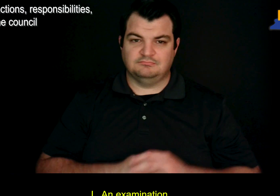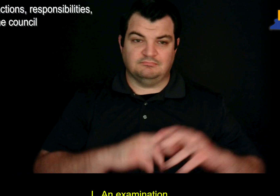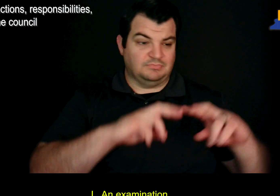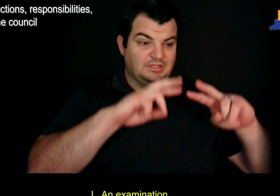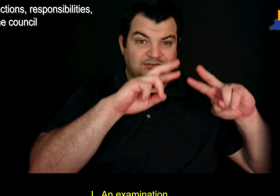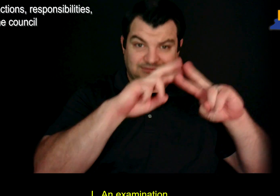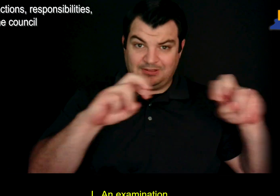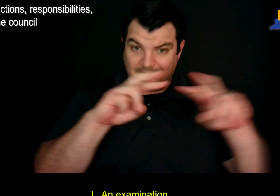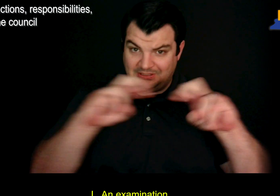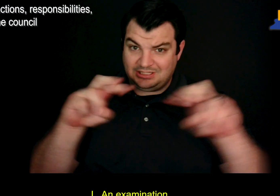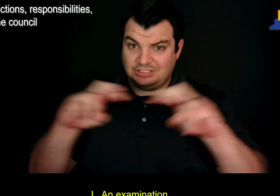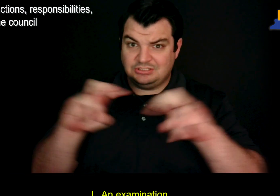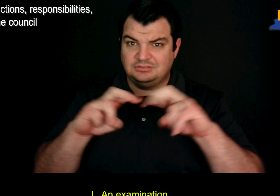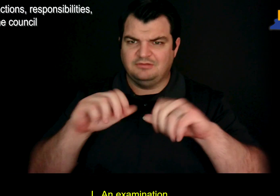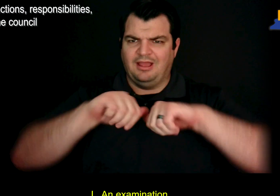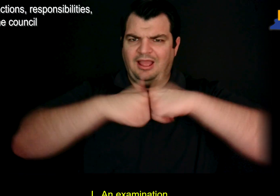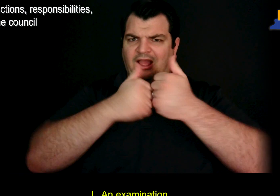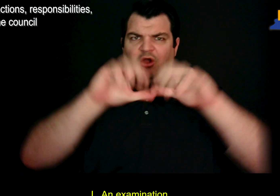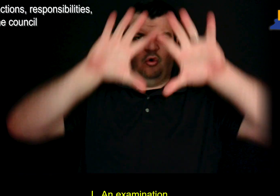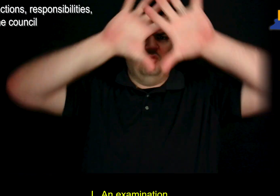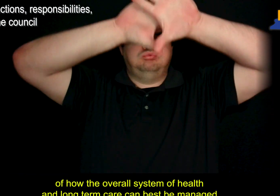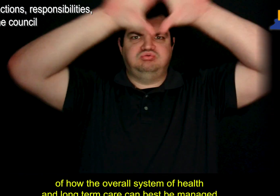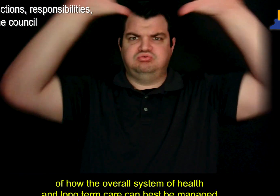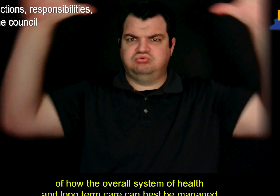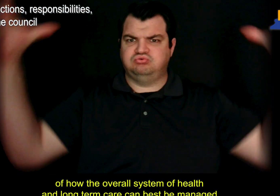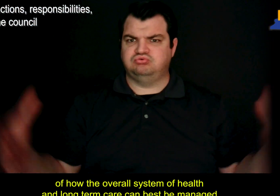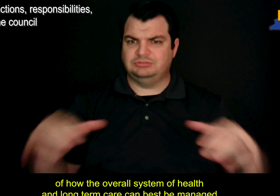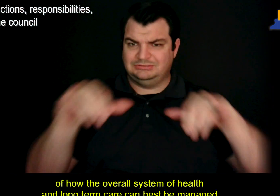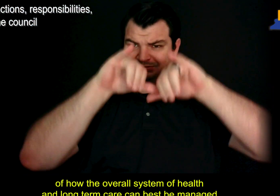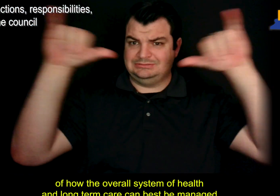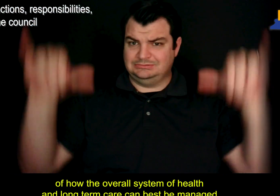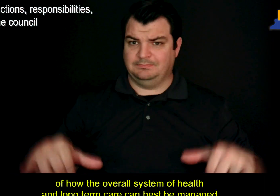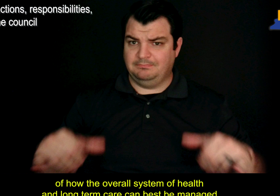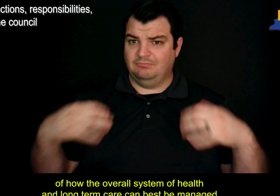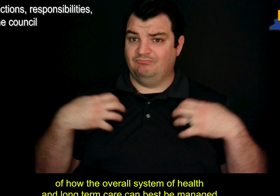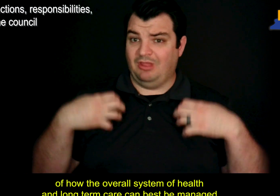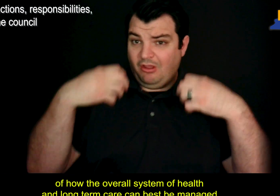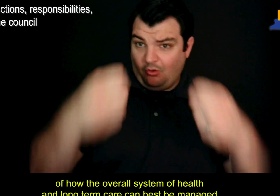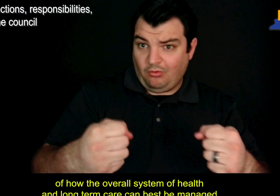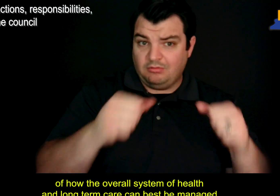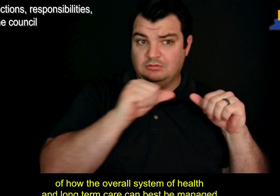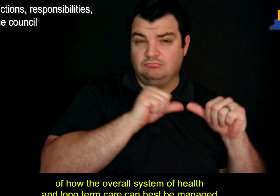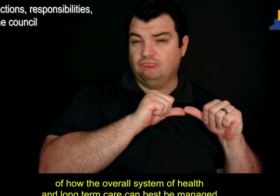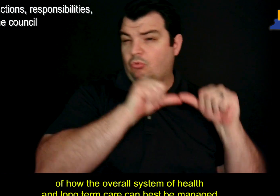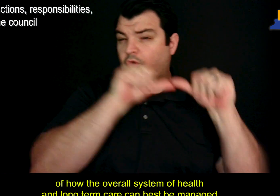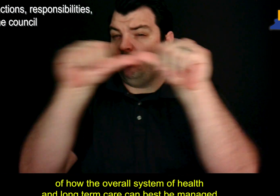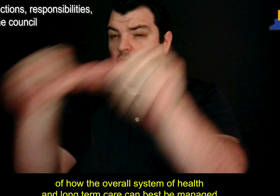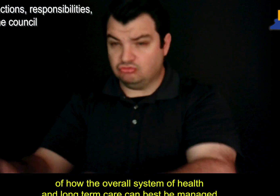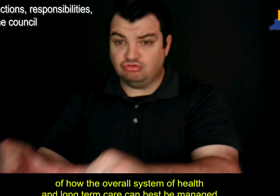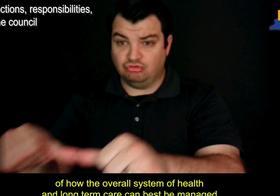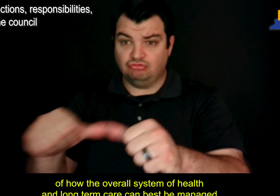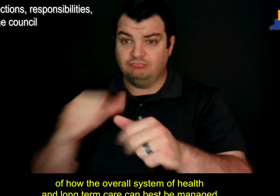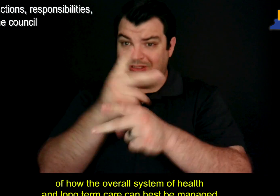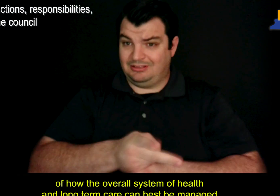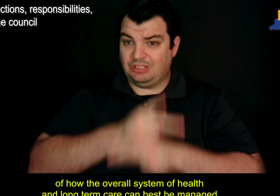L. An examination of how the overall system of health and long term care can best be managed